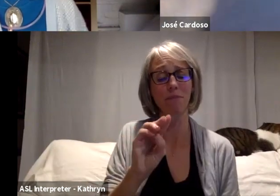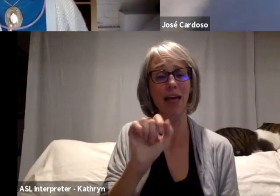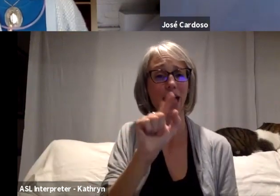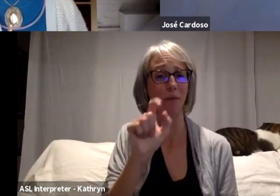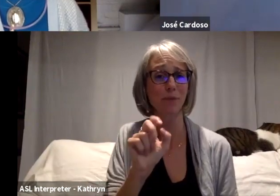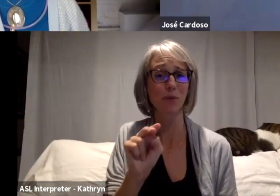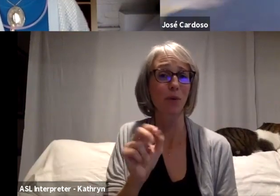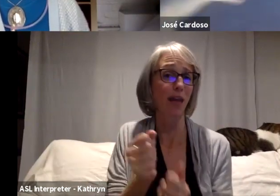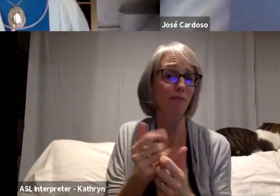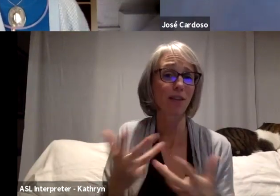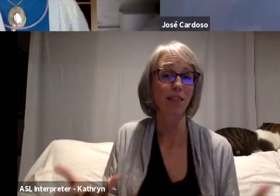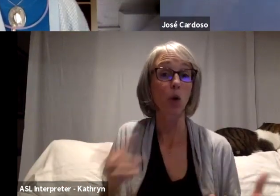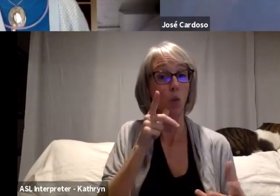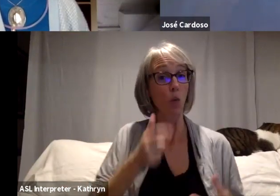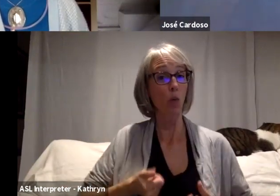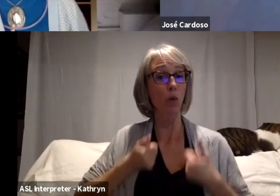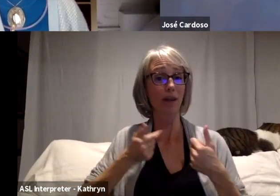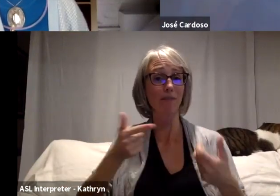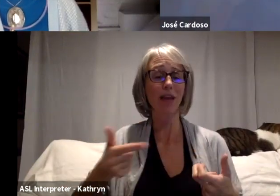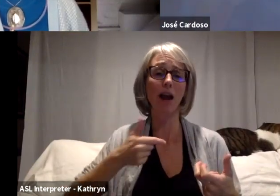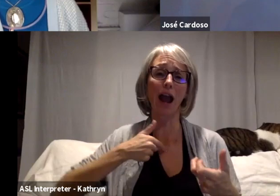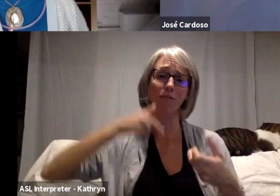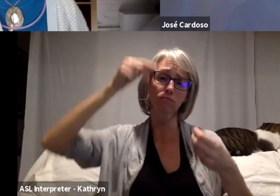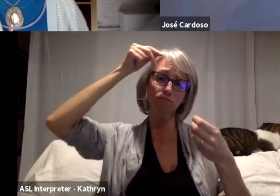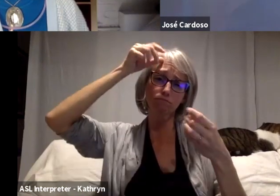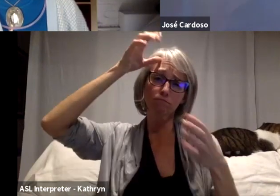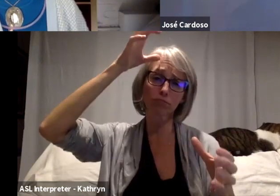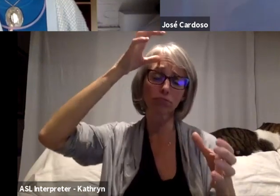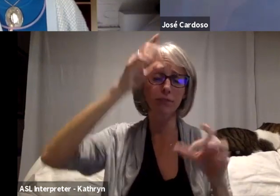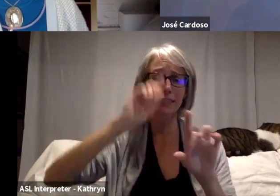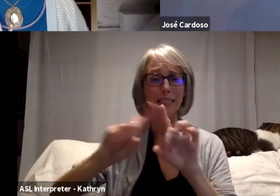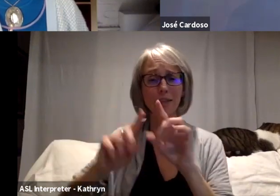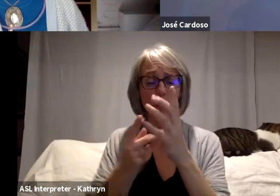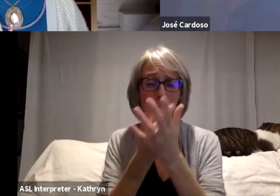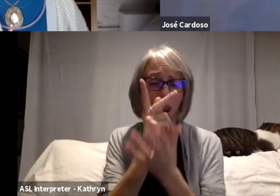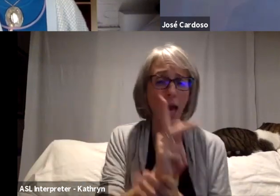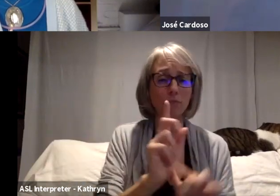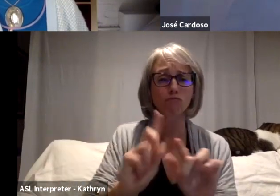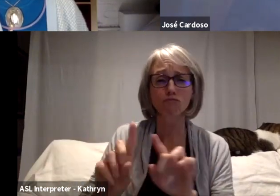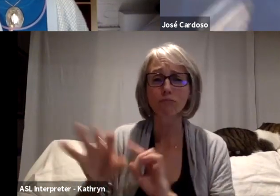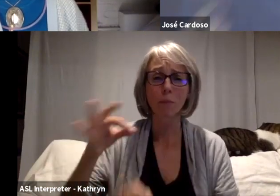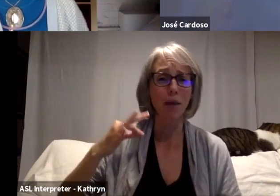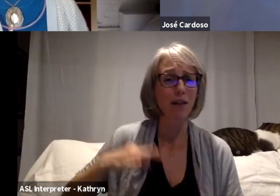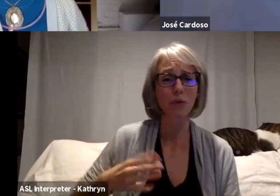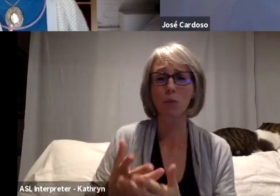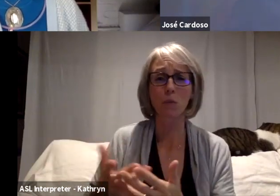the plants and you get healed by them and you learn that there is a deep wisdom there.